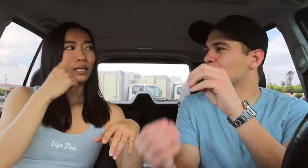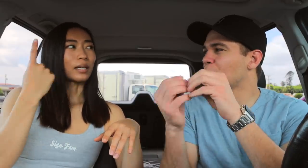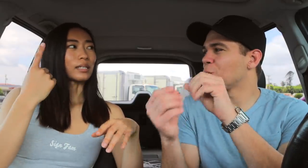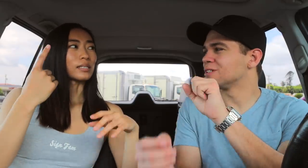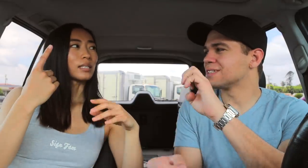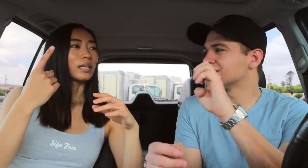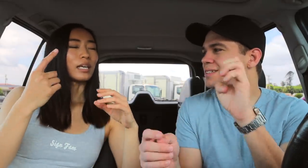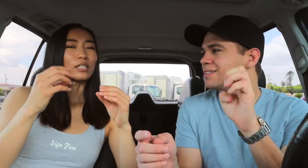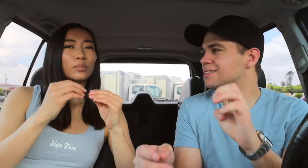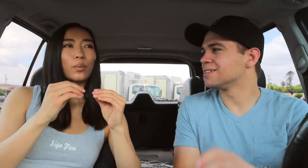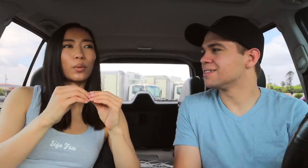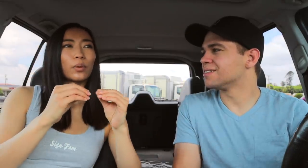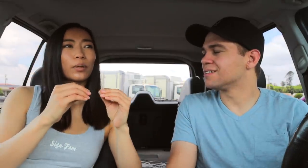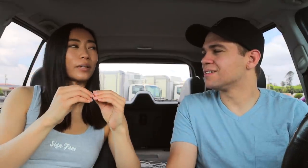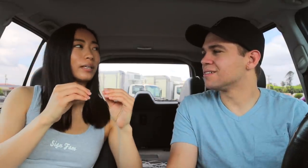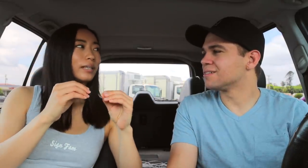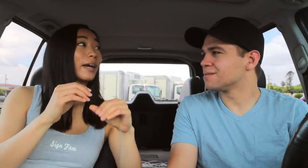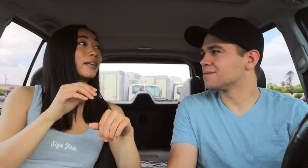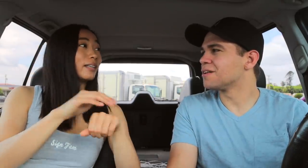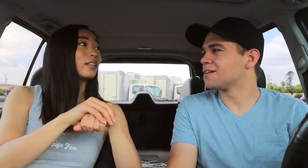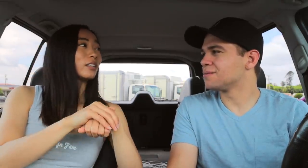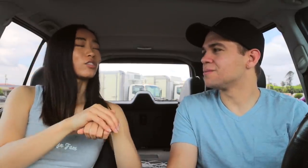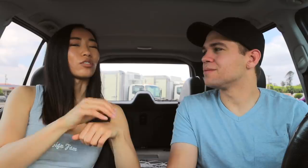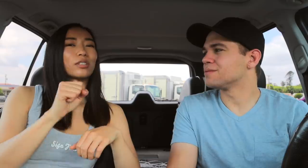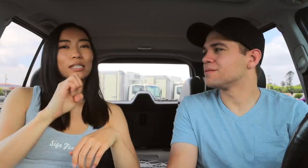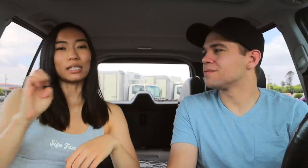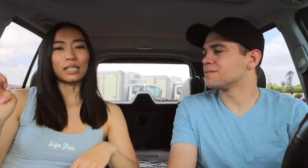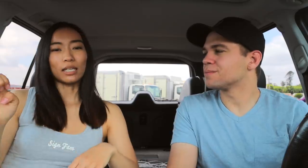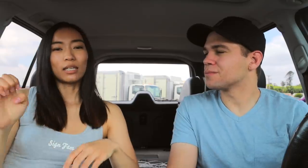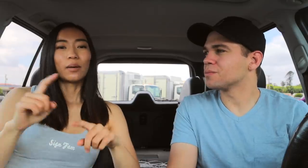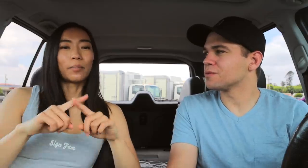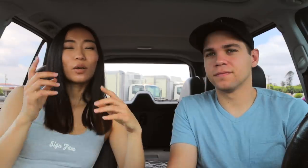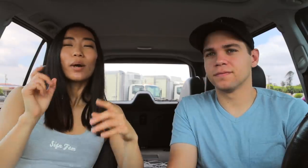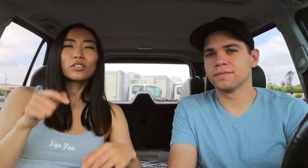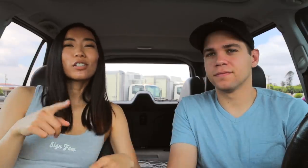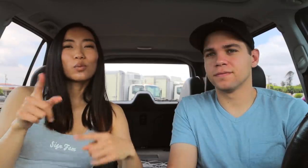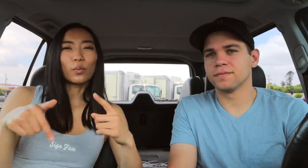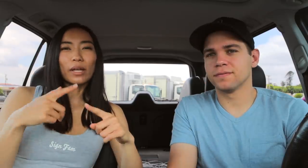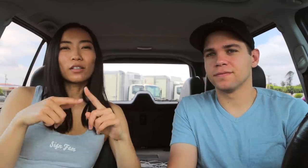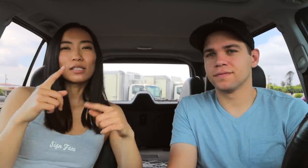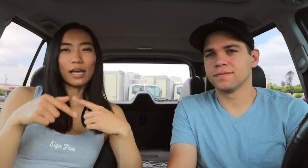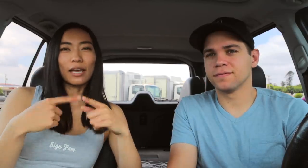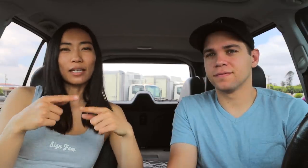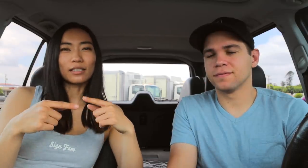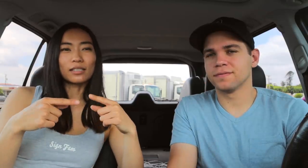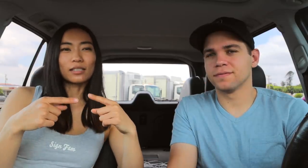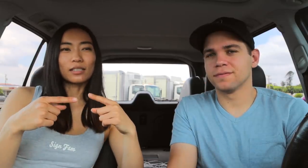because it's more English or SEE. The question is when are signs that